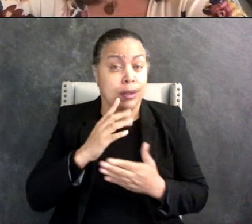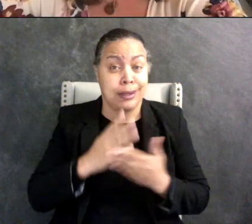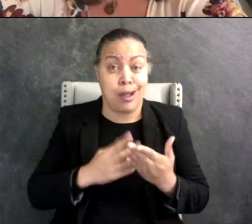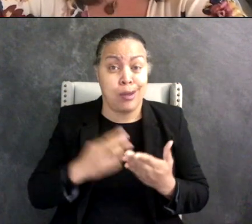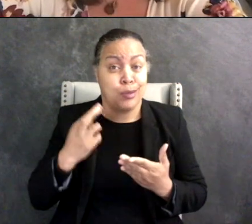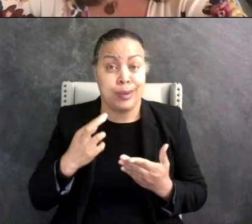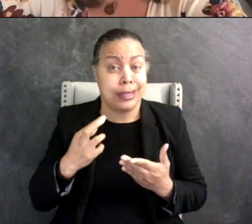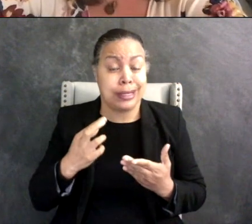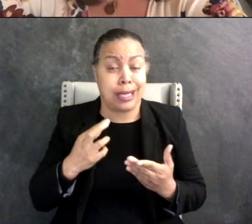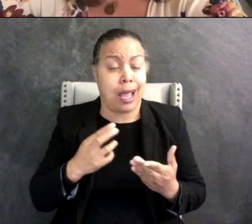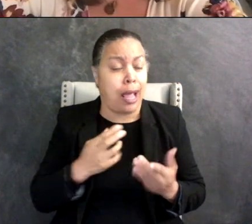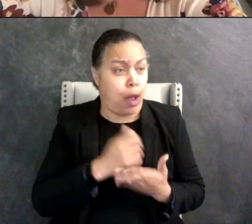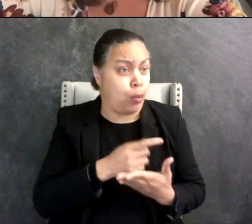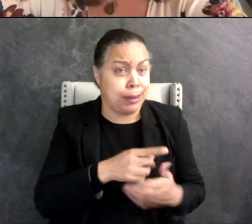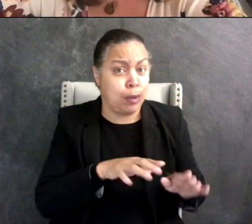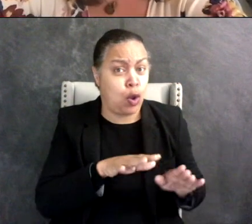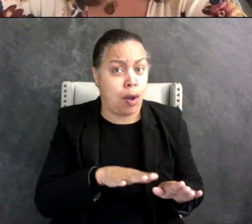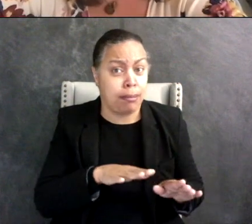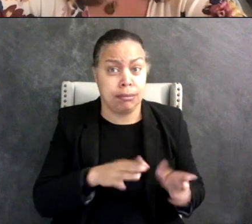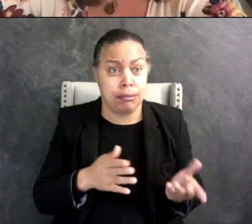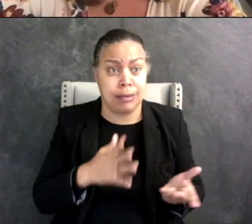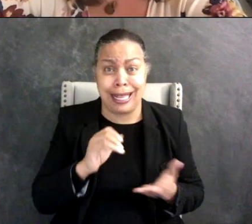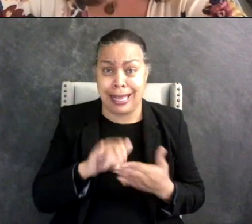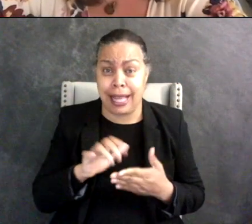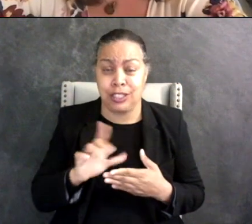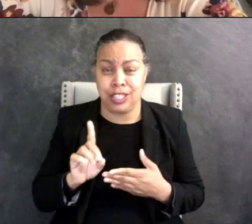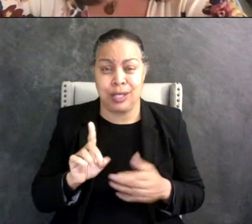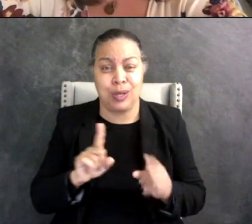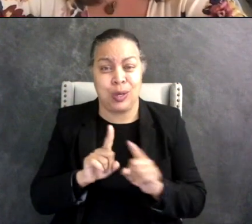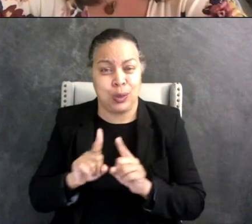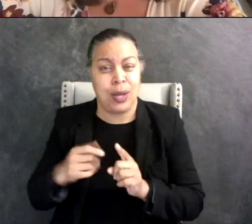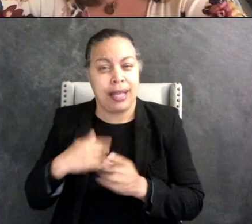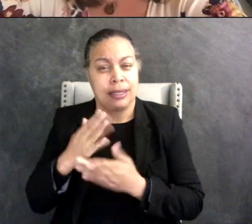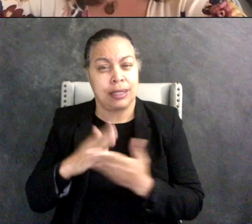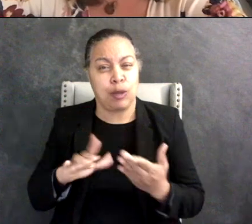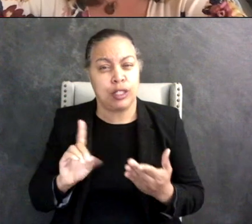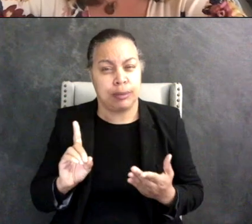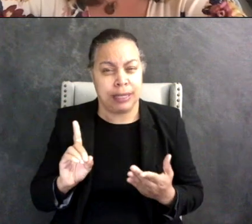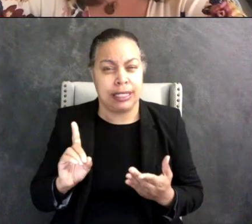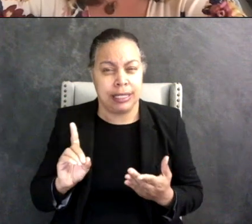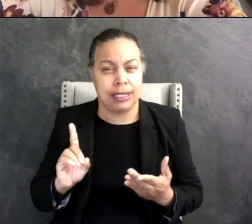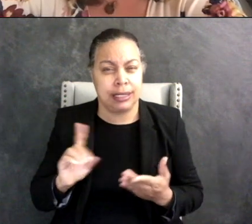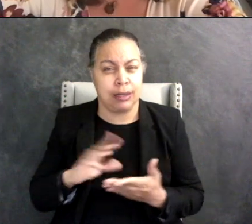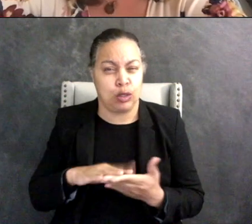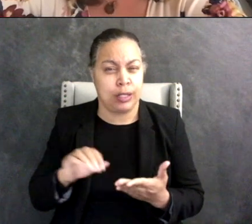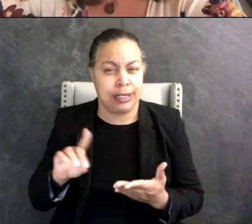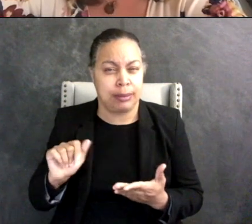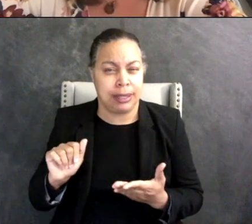help him stay calm and that child also had some learning disabilities where Fallon had strength.s